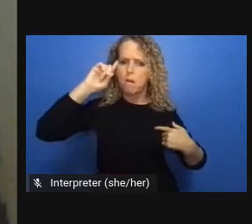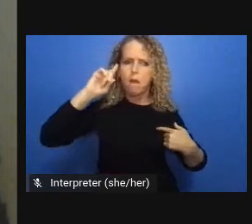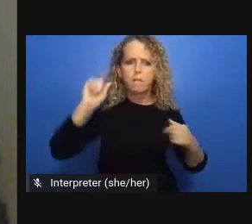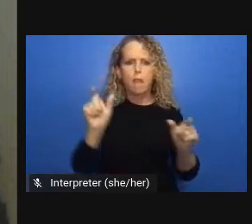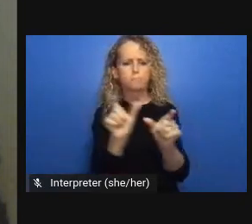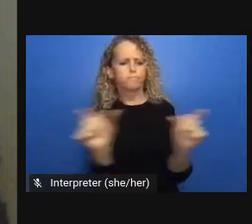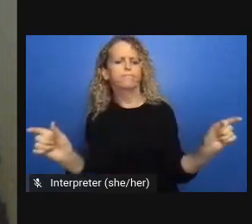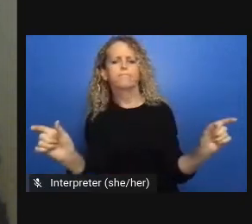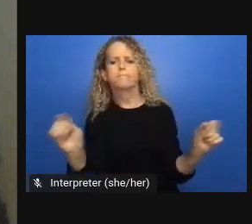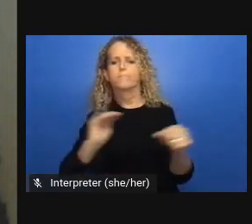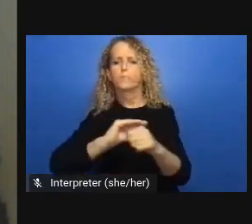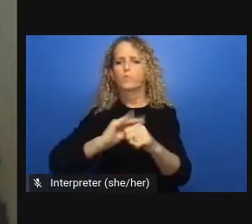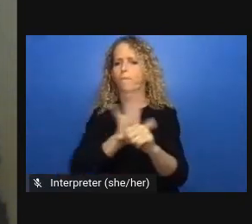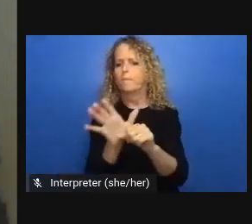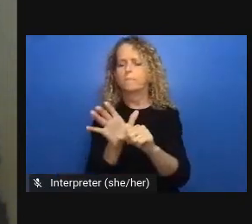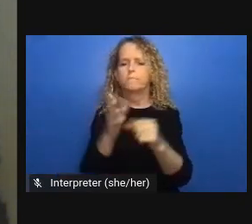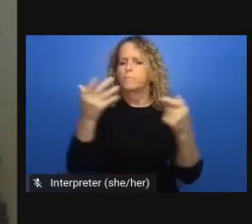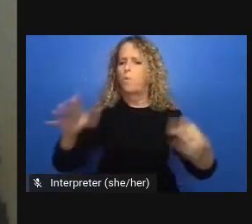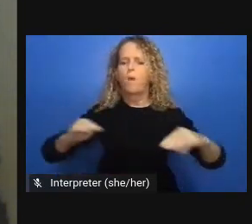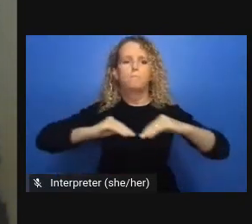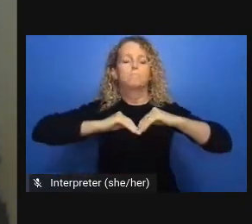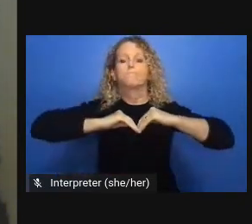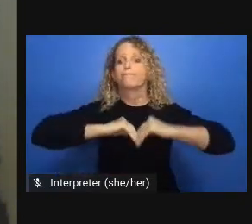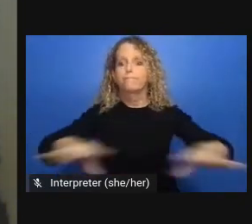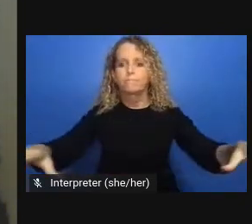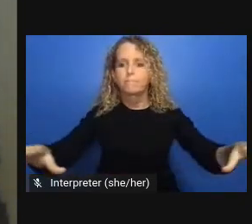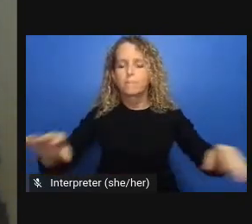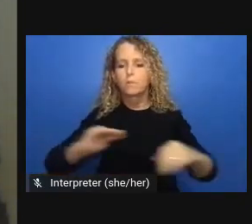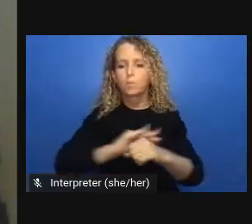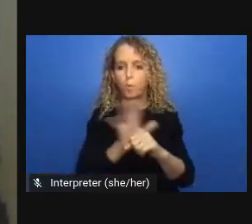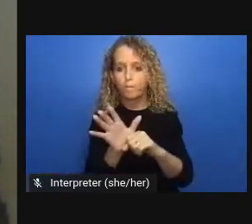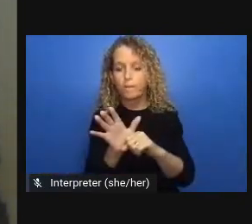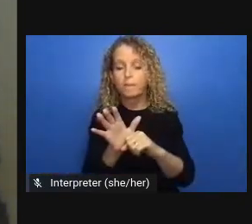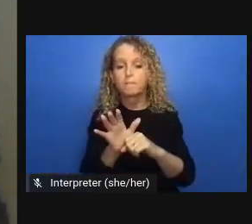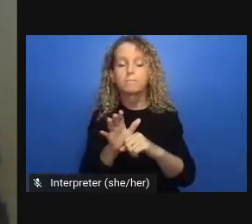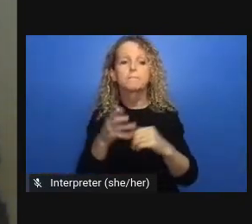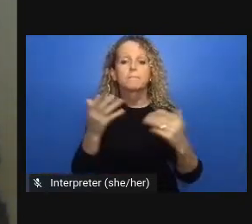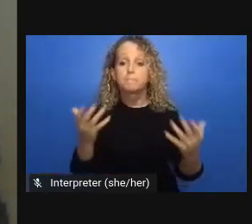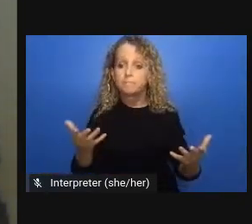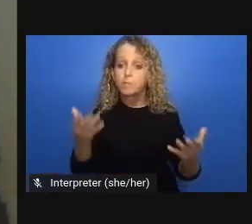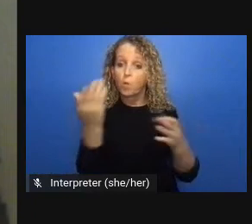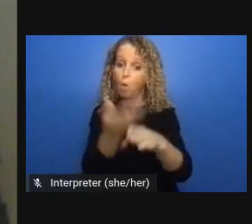distribution of resources during the first wave of the pandemic but and I can talk about that in